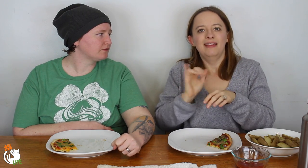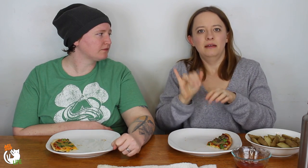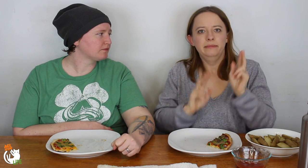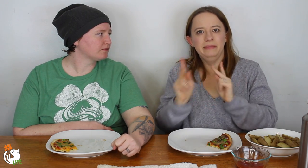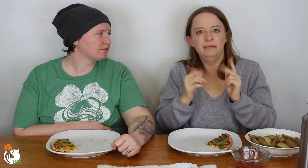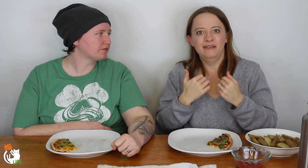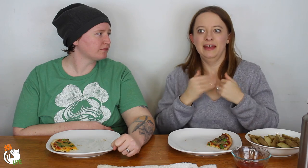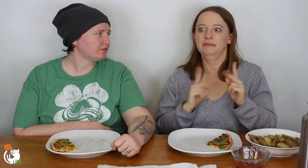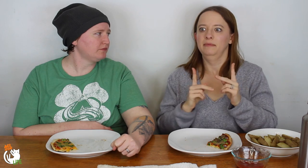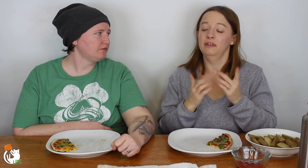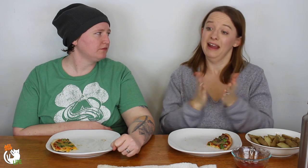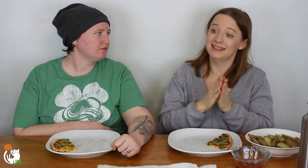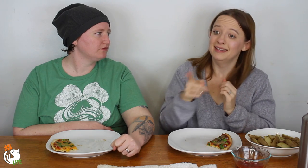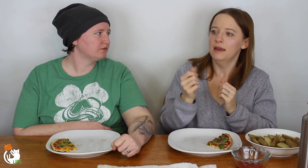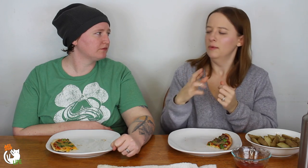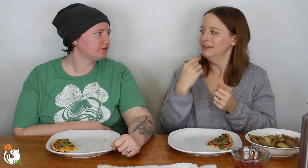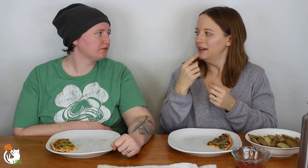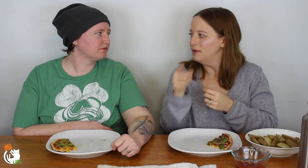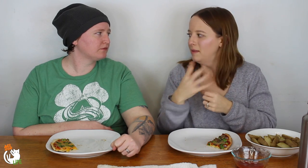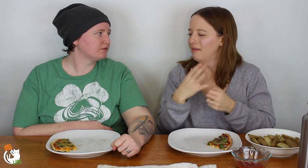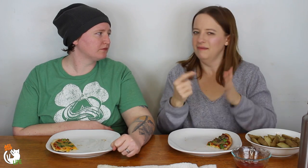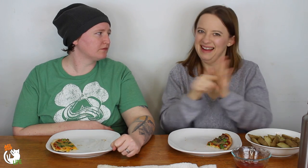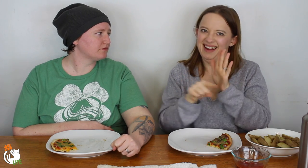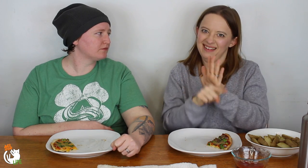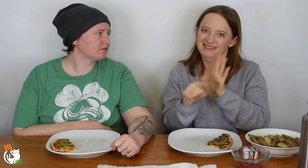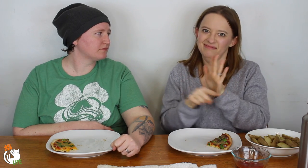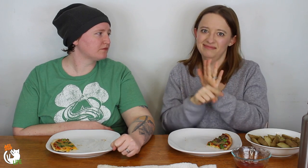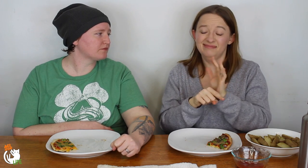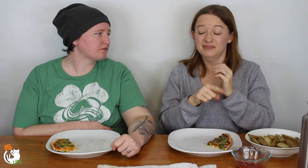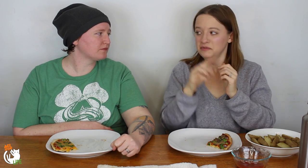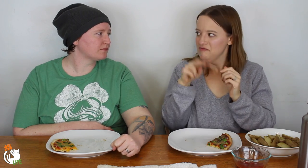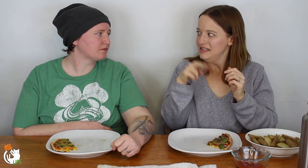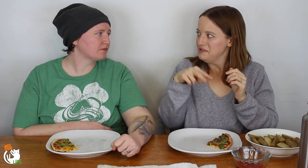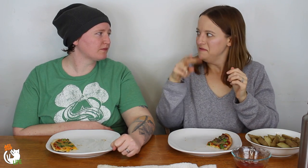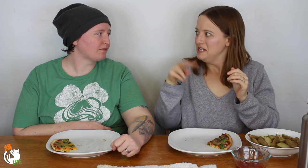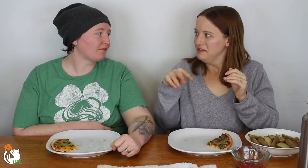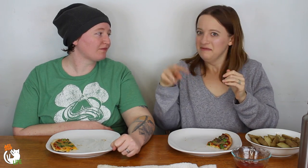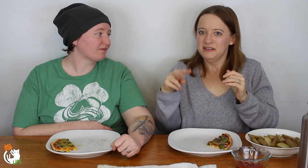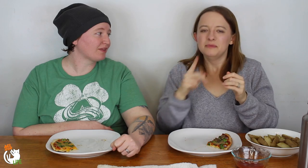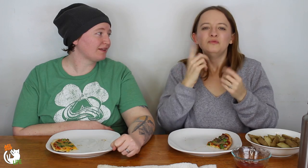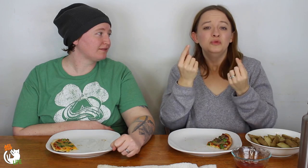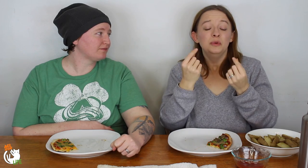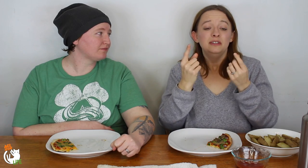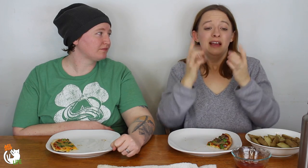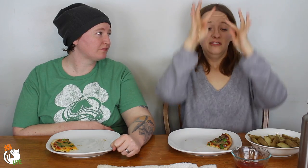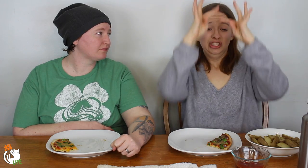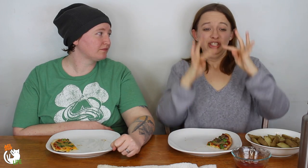that people either asked them or they've heard but it was all very negative things. So reading all of that was really interesting.